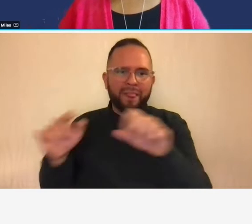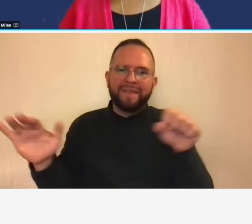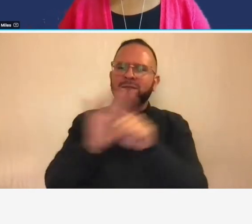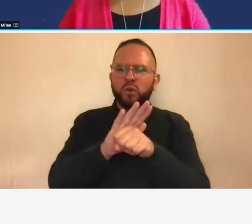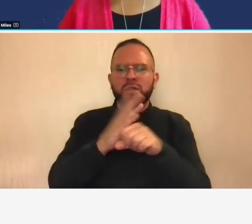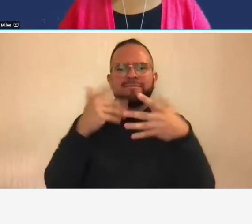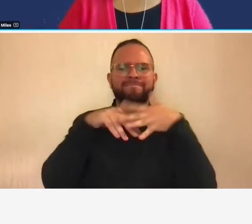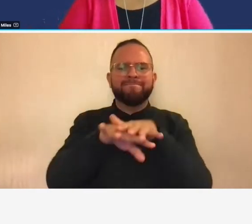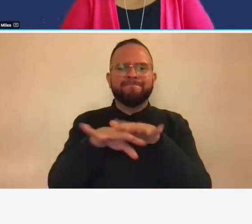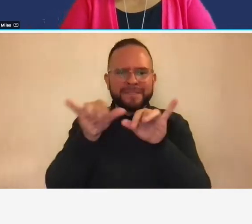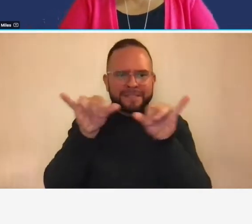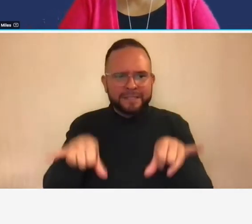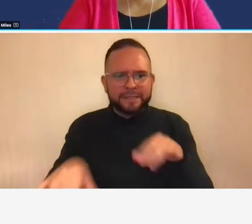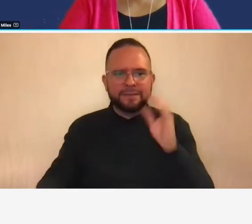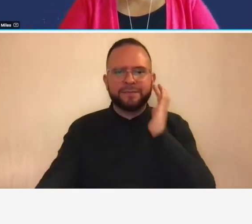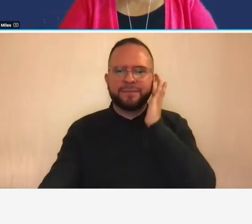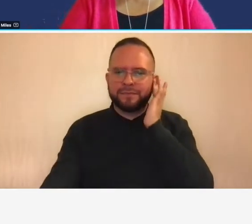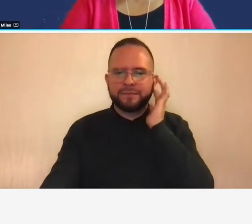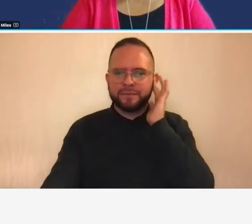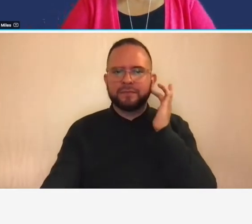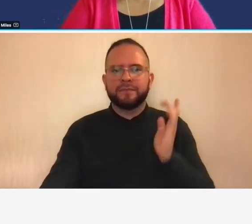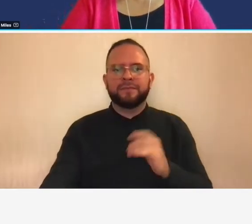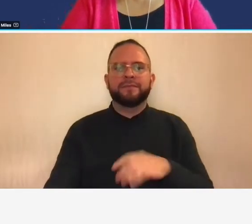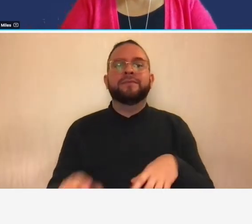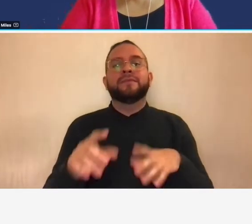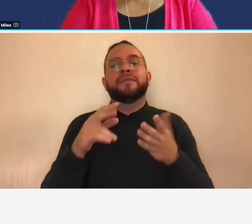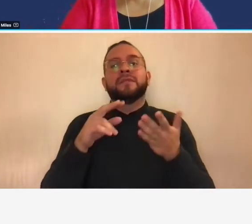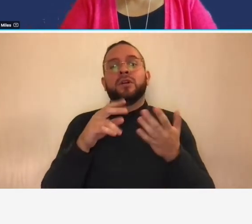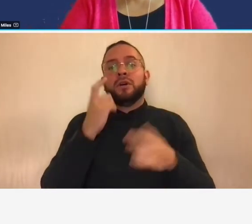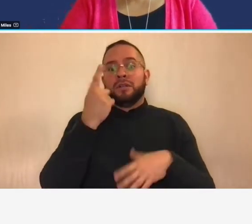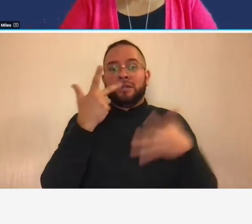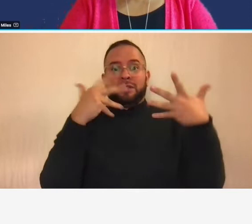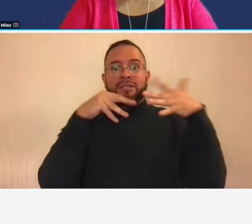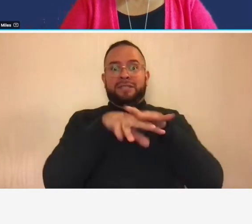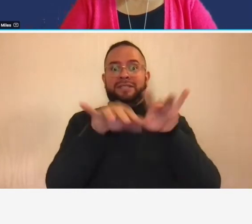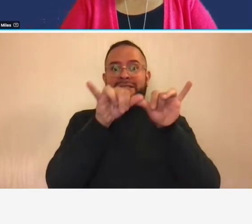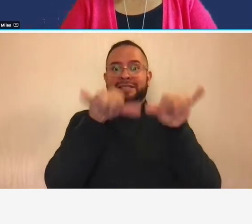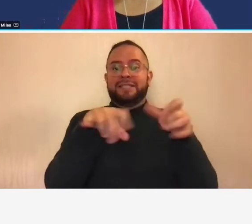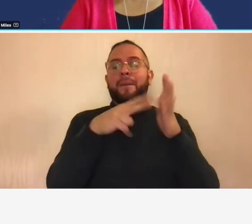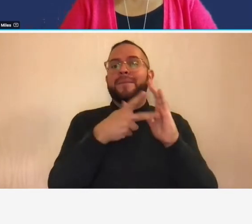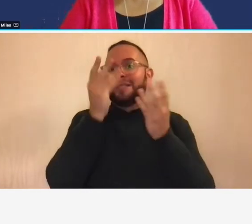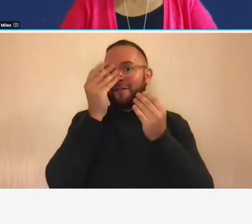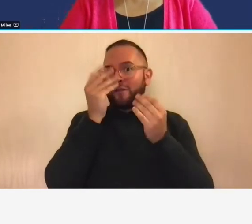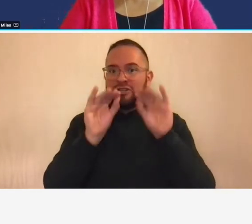so with an integrated system information is entered once and that information is shared with